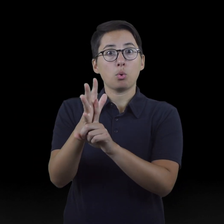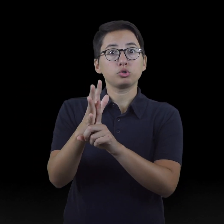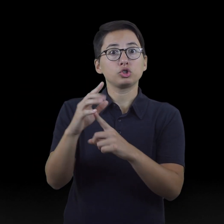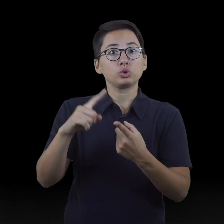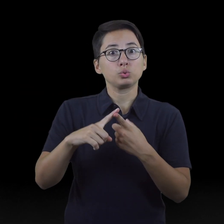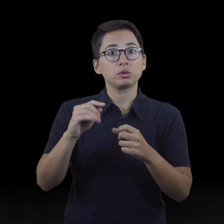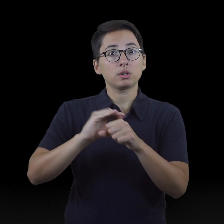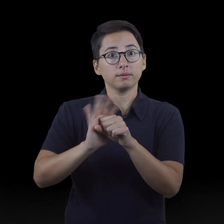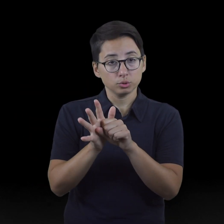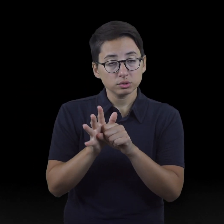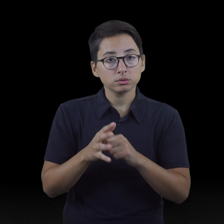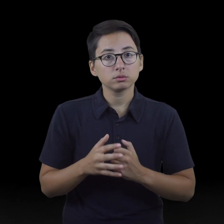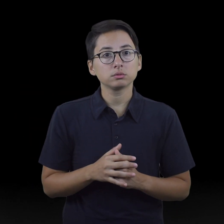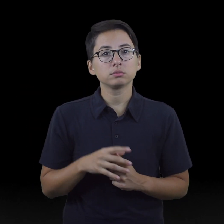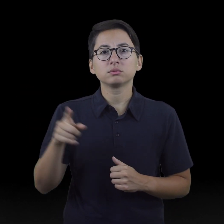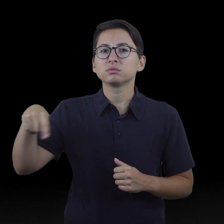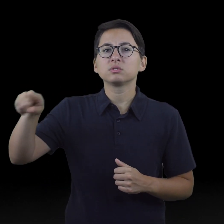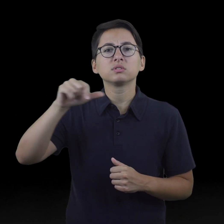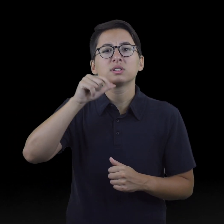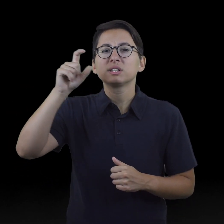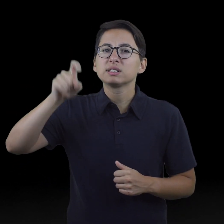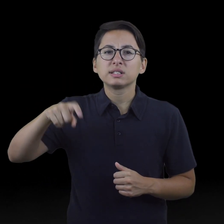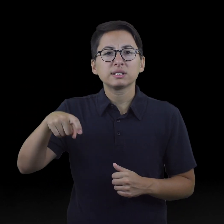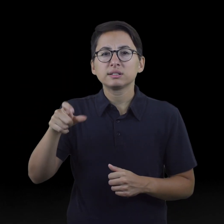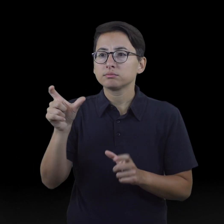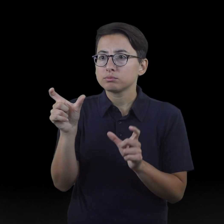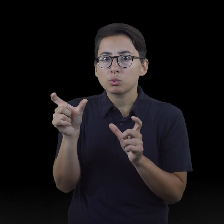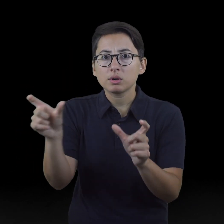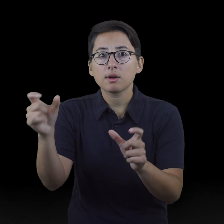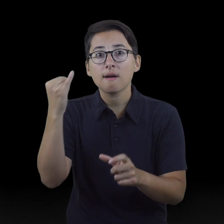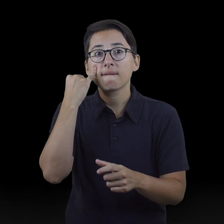they do not need to quarantine if BOTH of the following are true: